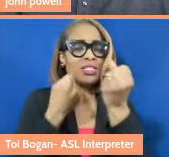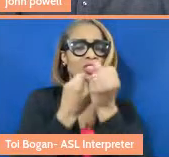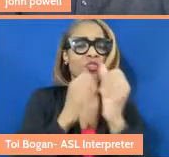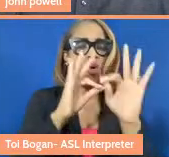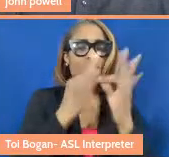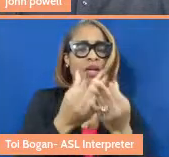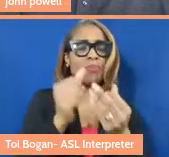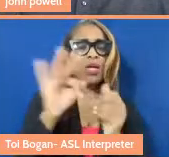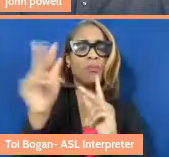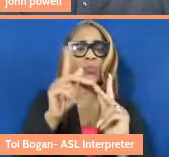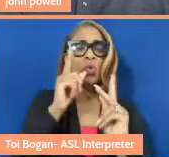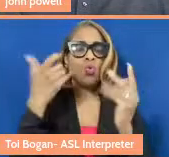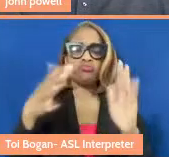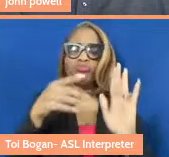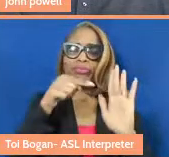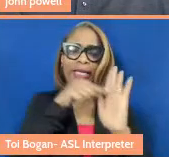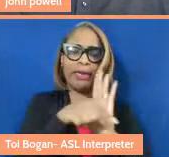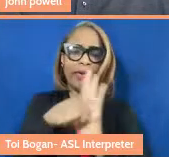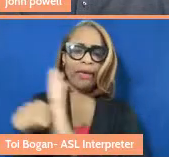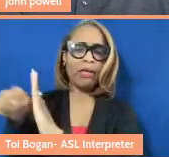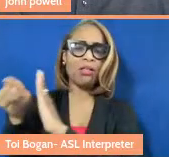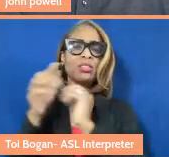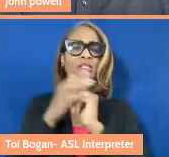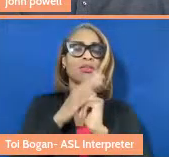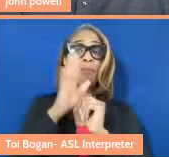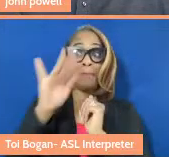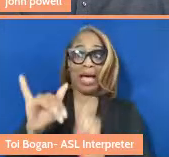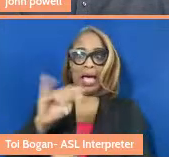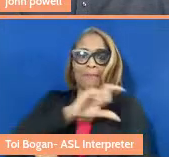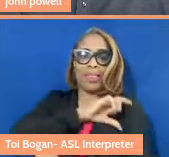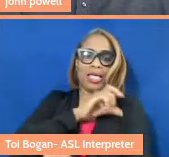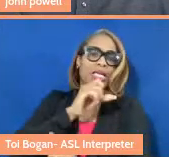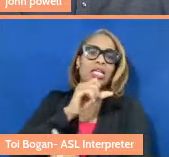people have been killed by police or died while in police custody.